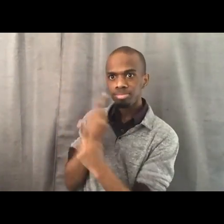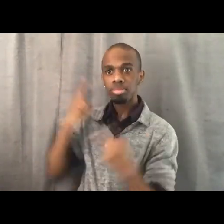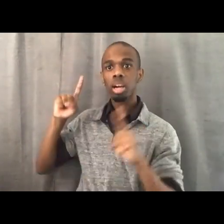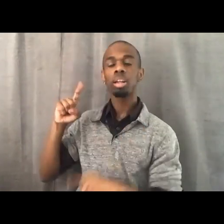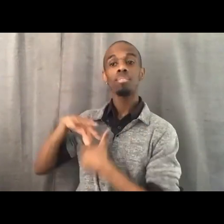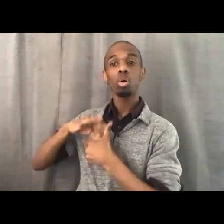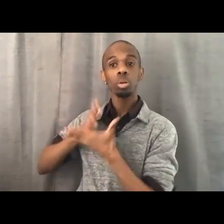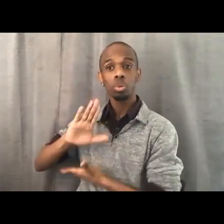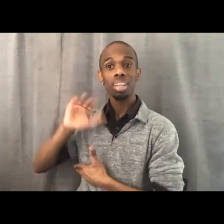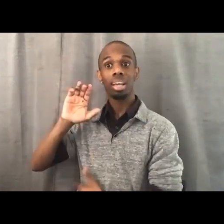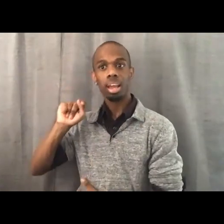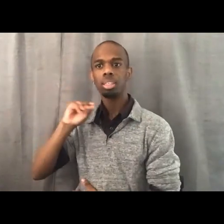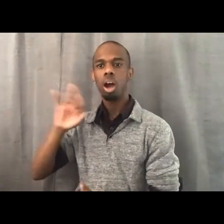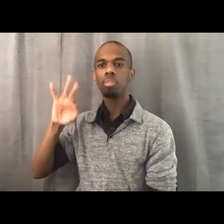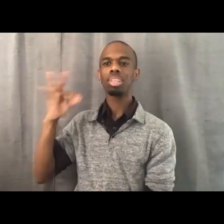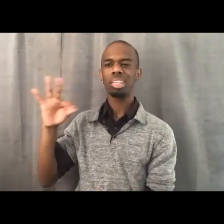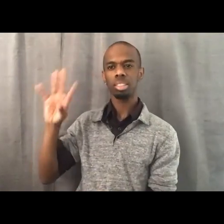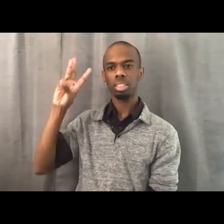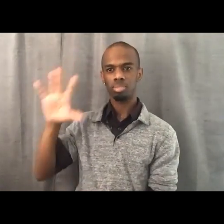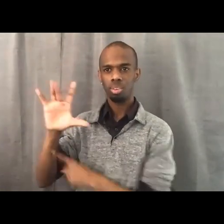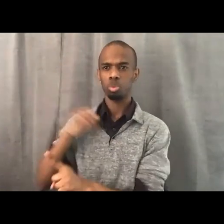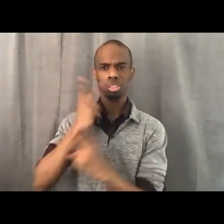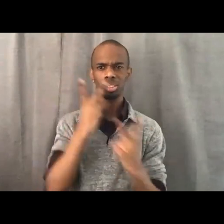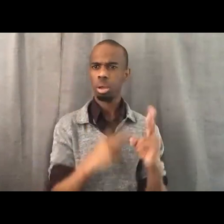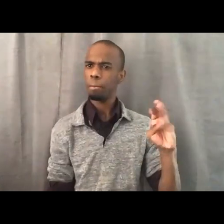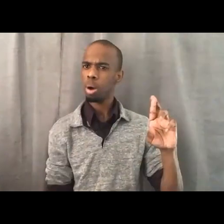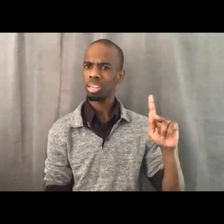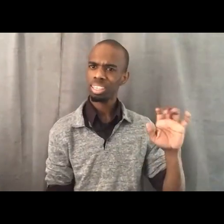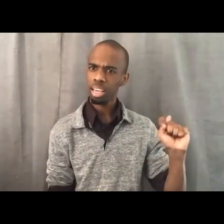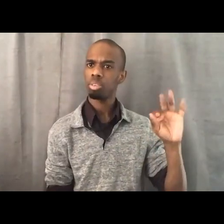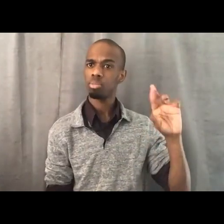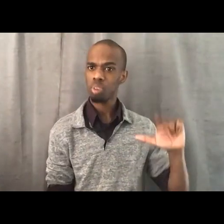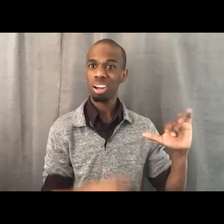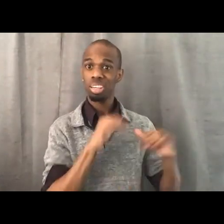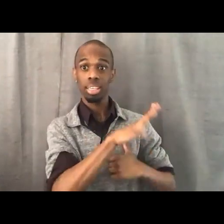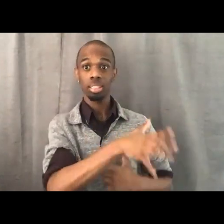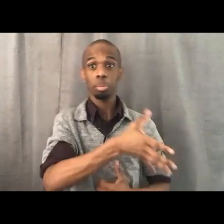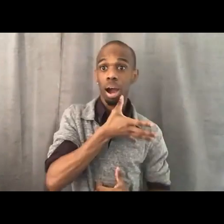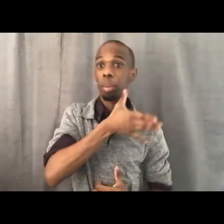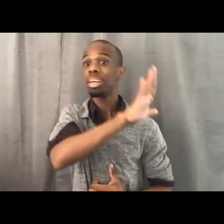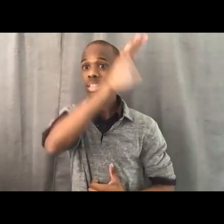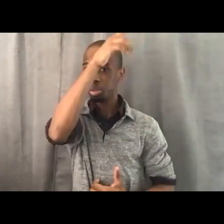we saw the beating of Marquette Frye and his mother and his brother, in Watts.